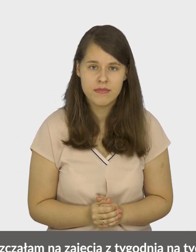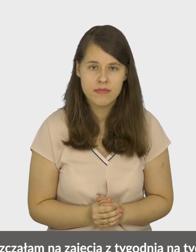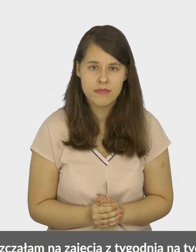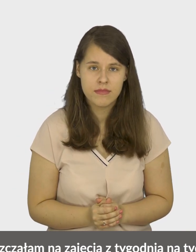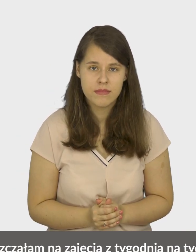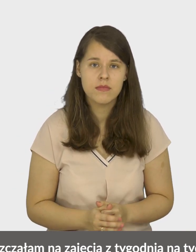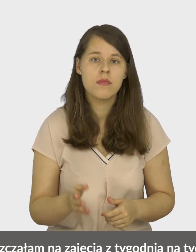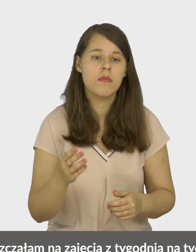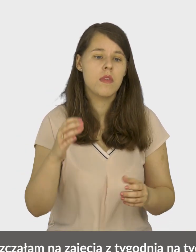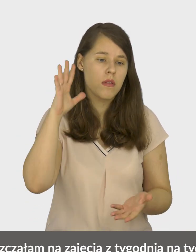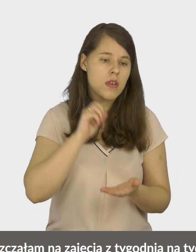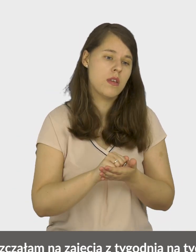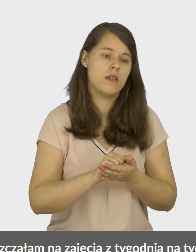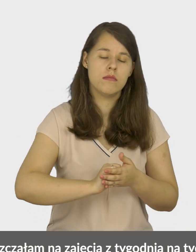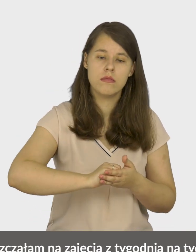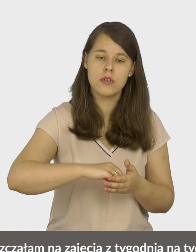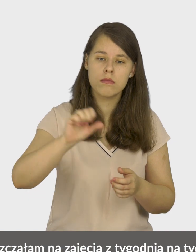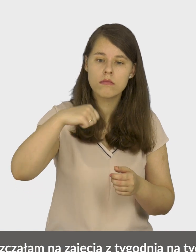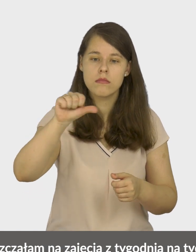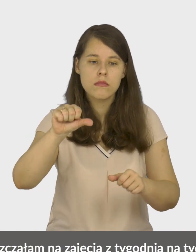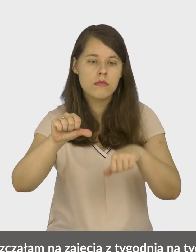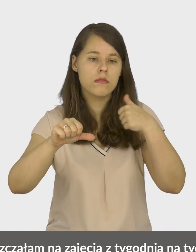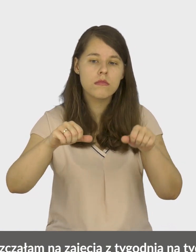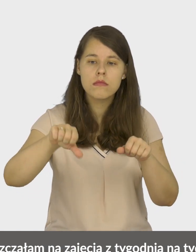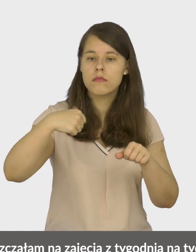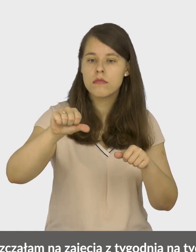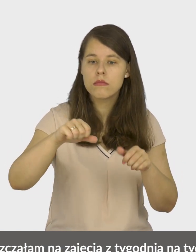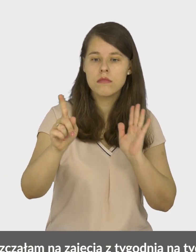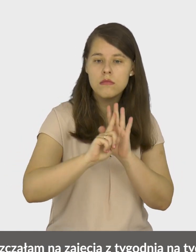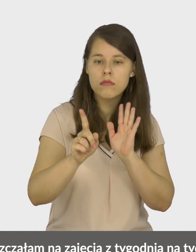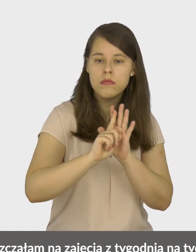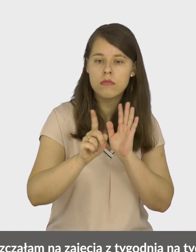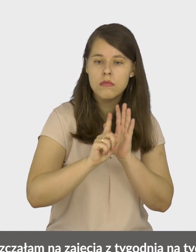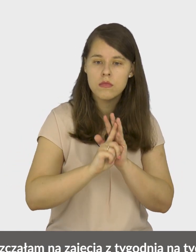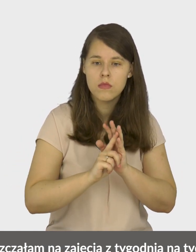I attended week to week,